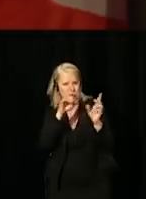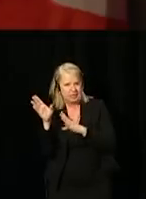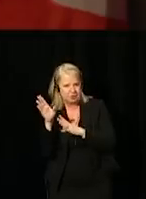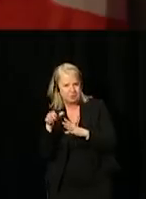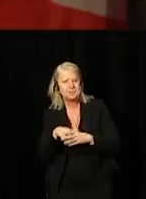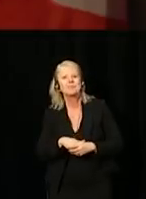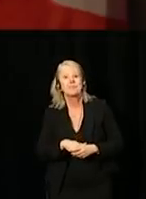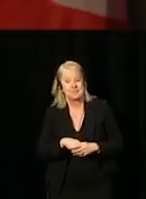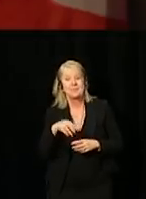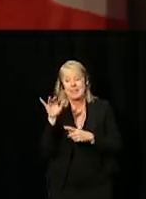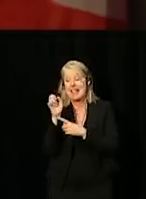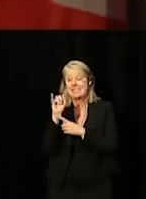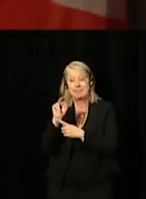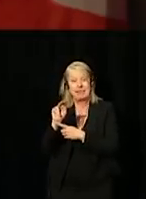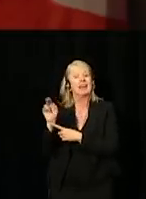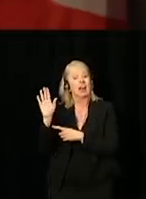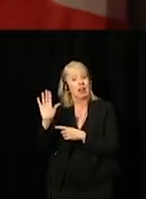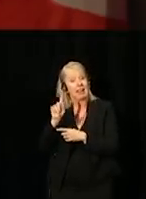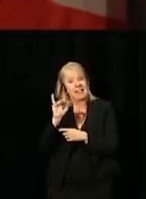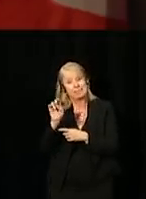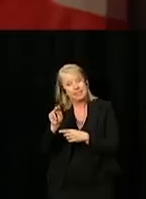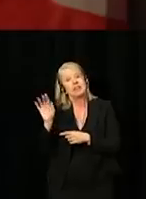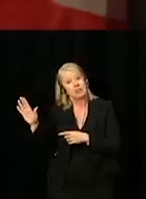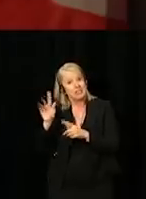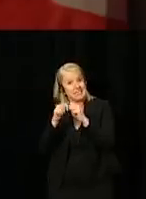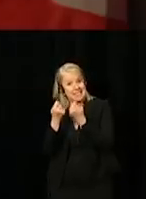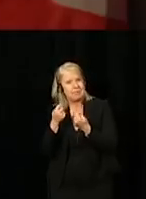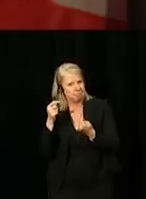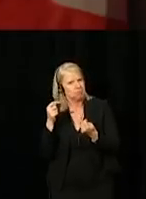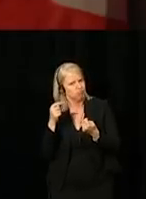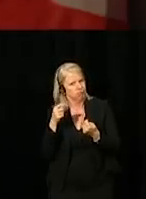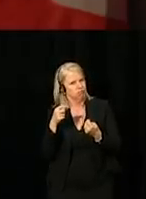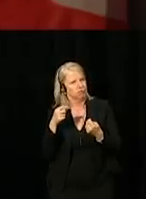And Yazmine, you and your team have done just a fabulous job,